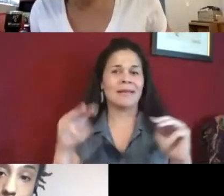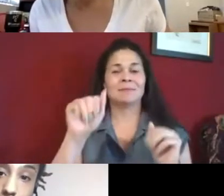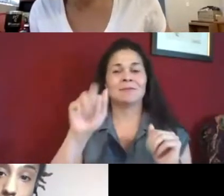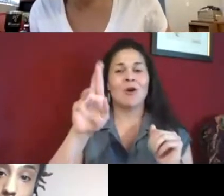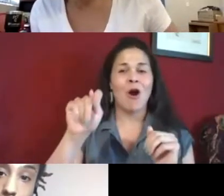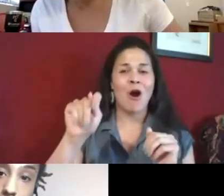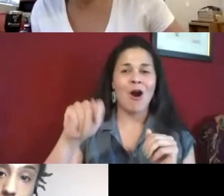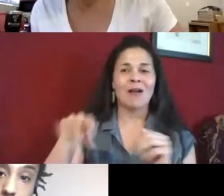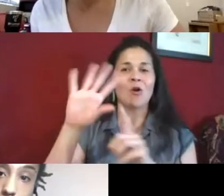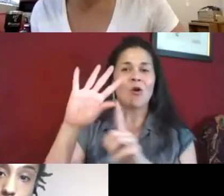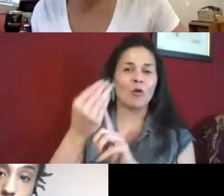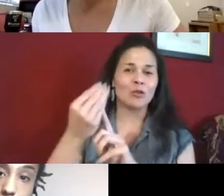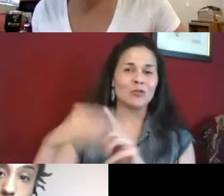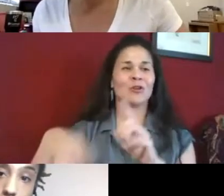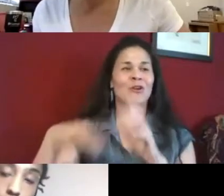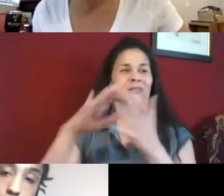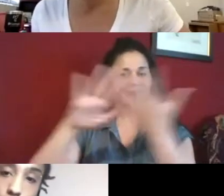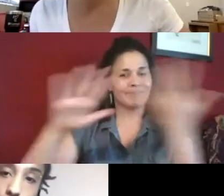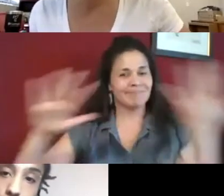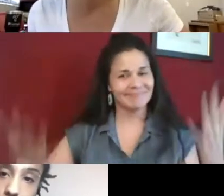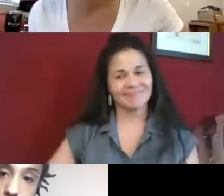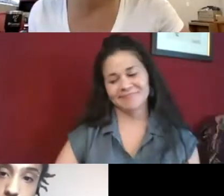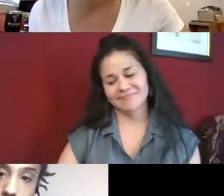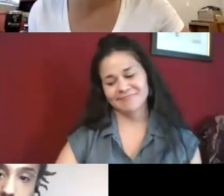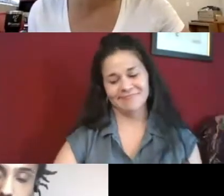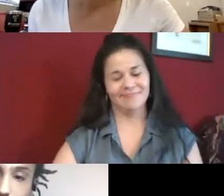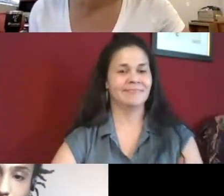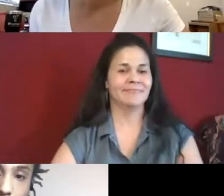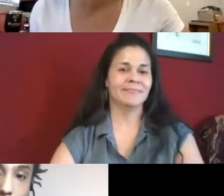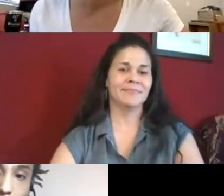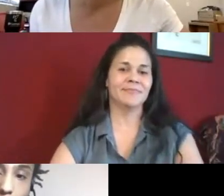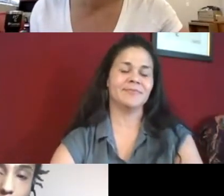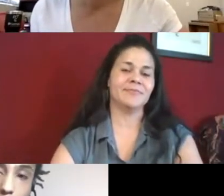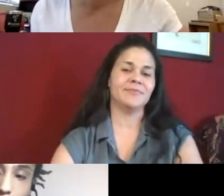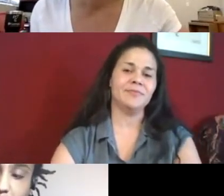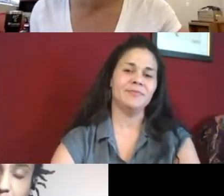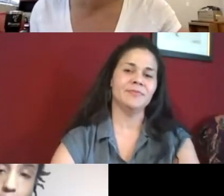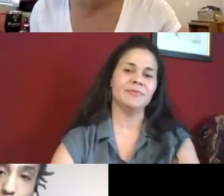an overall better experience. And again, what I mentioned earlier about